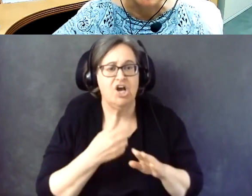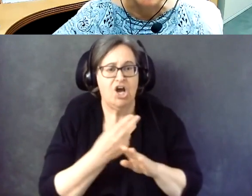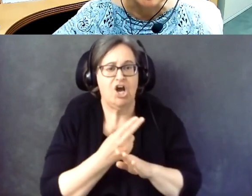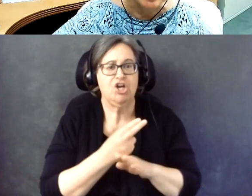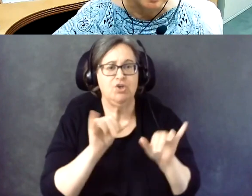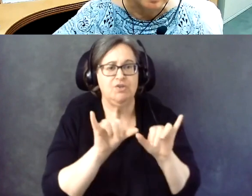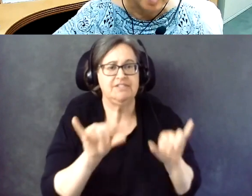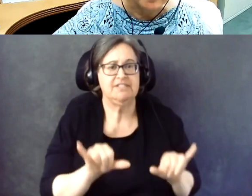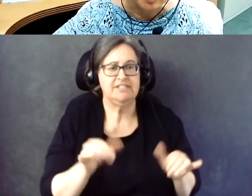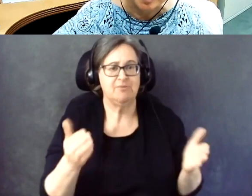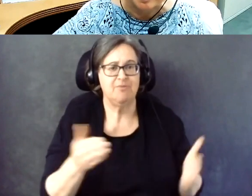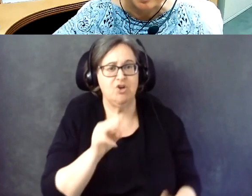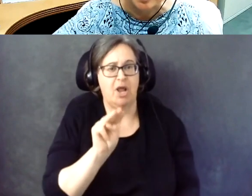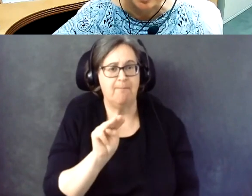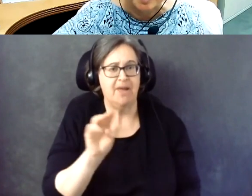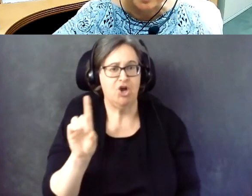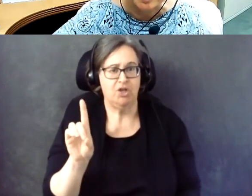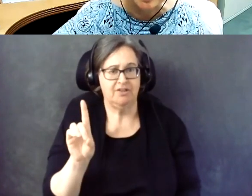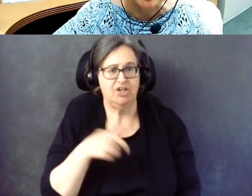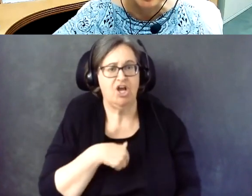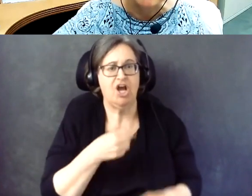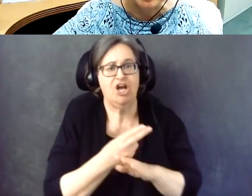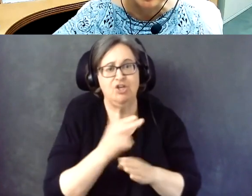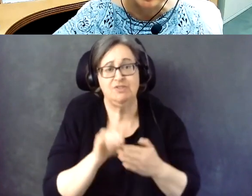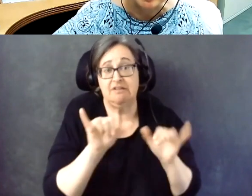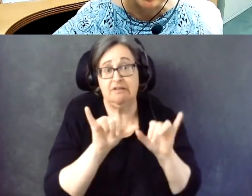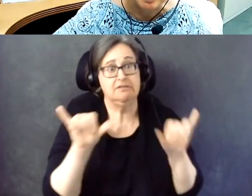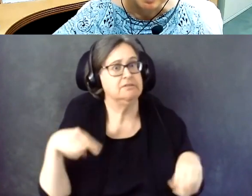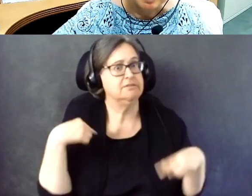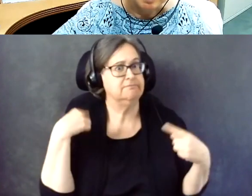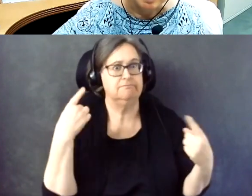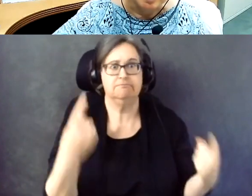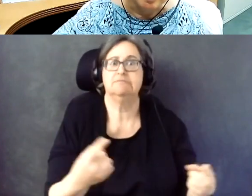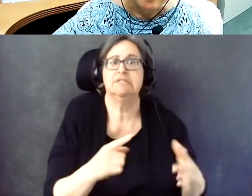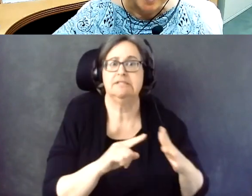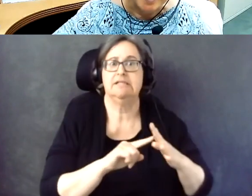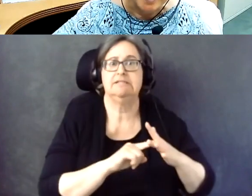I've used that system ever since it's been available.